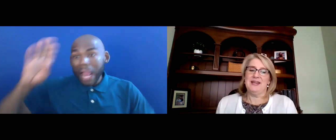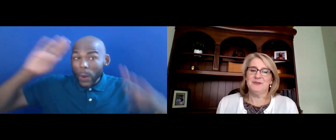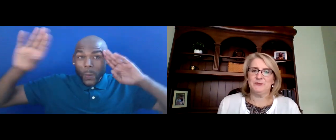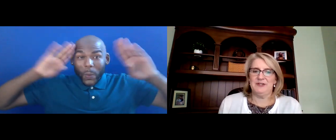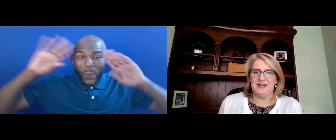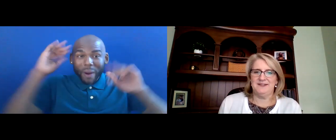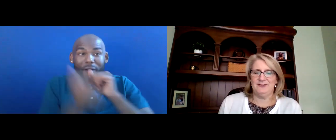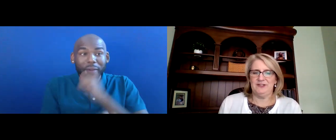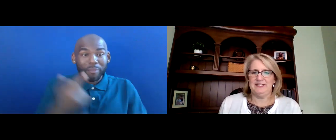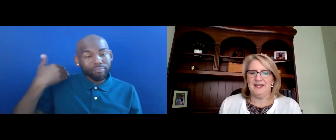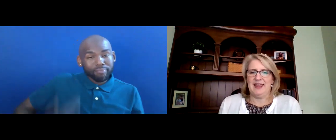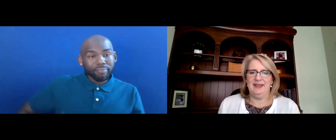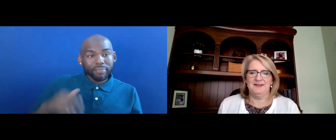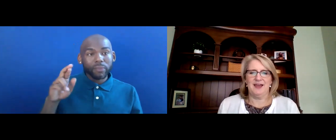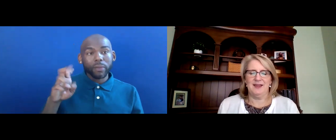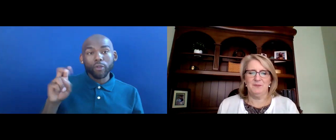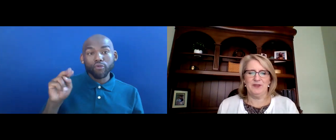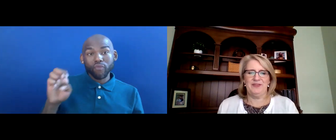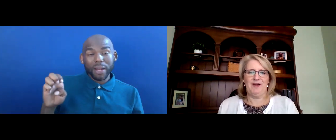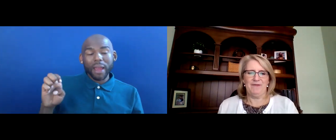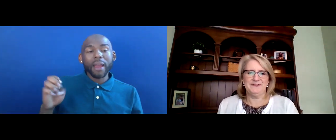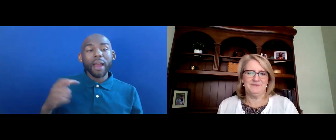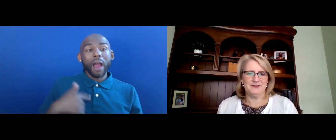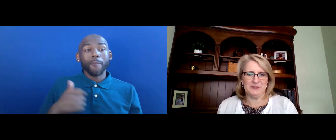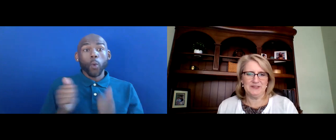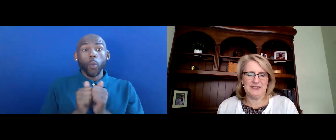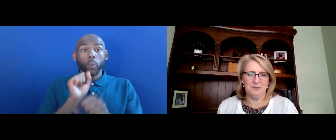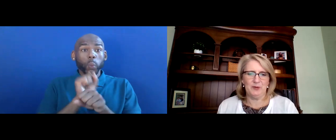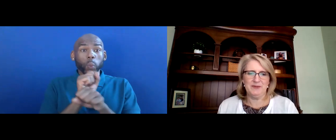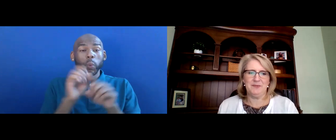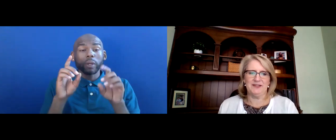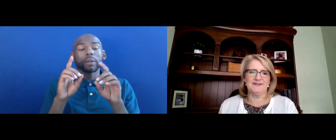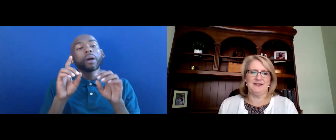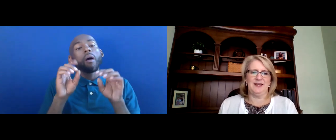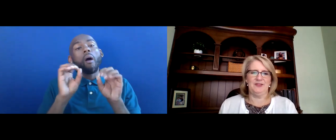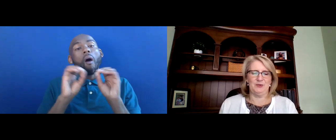MY NAME IS RENEE TAJUDEEN. I'M WITH THE OFFICE OF DISABILITY EMPLOYMENT POLICY AT THE